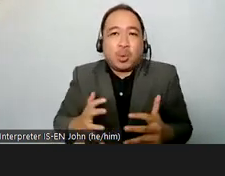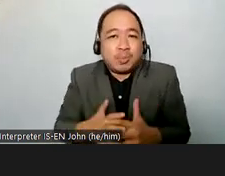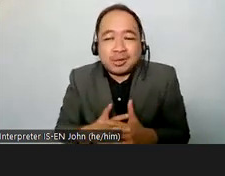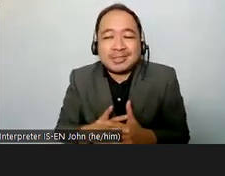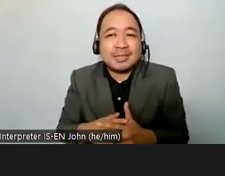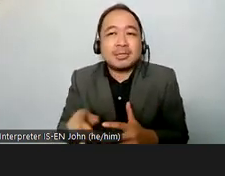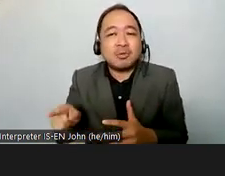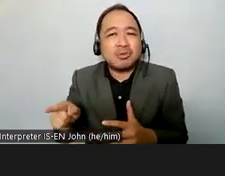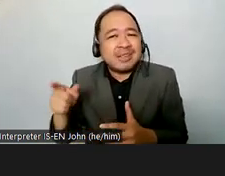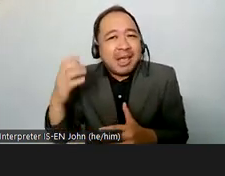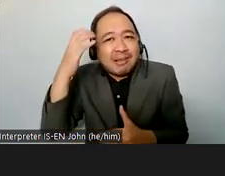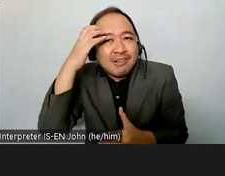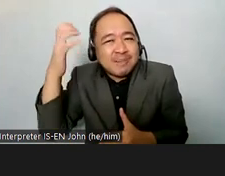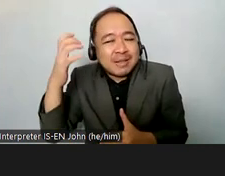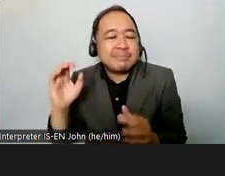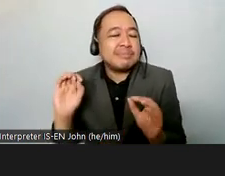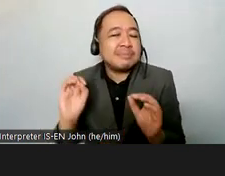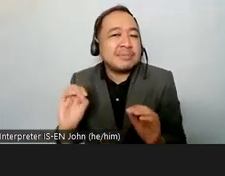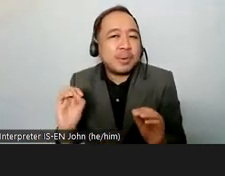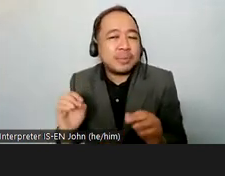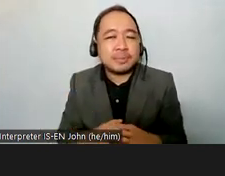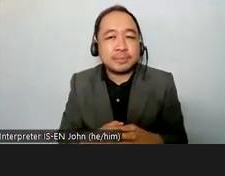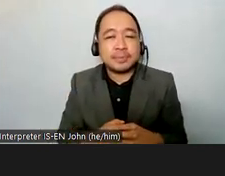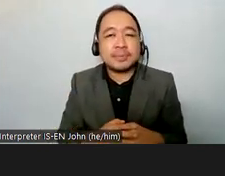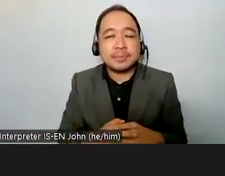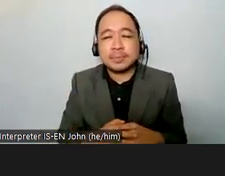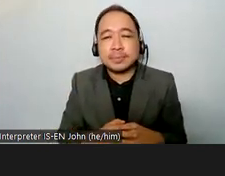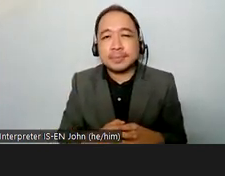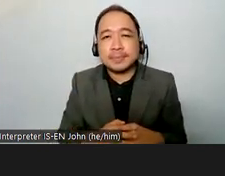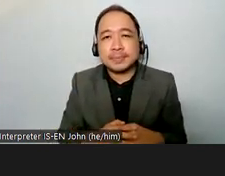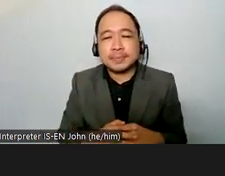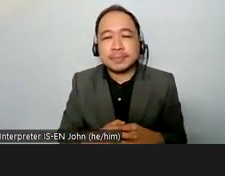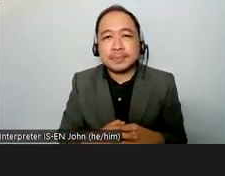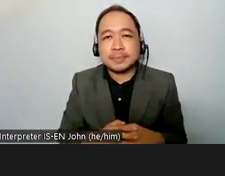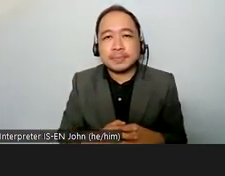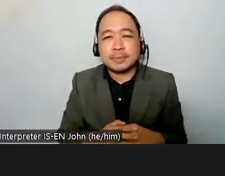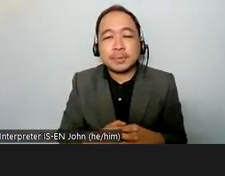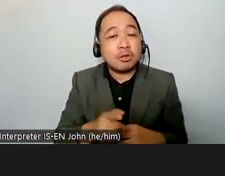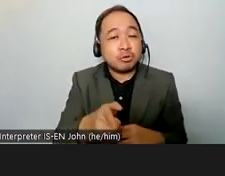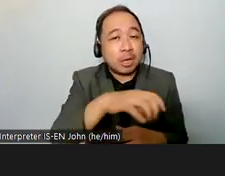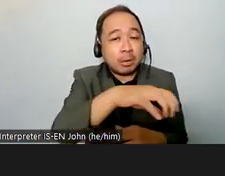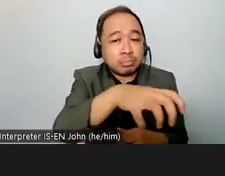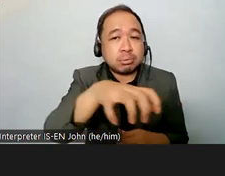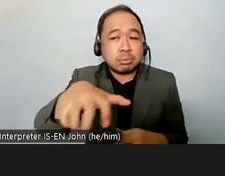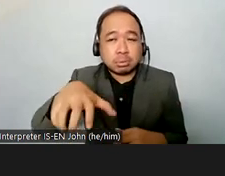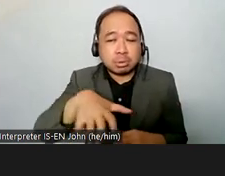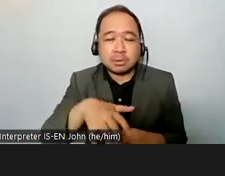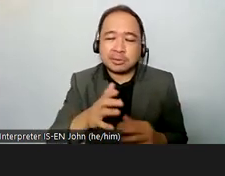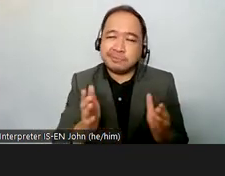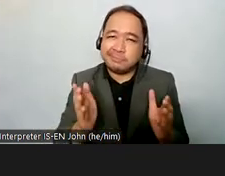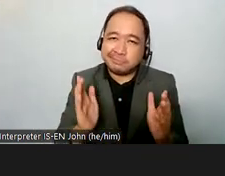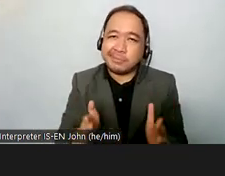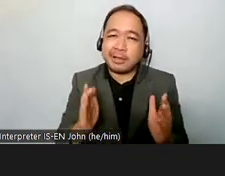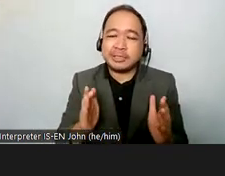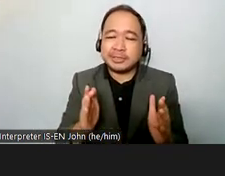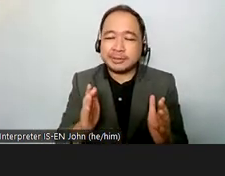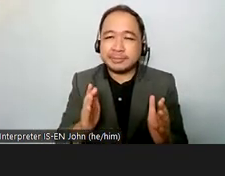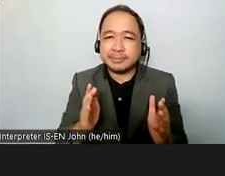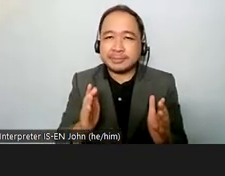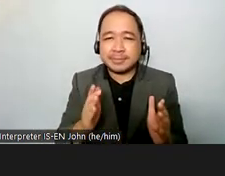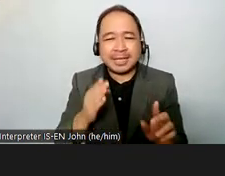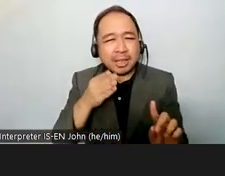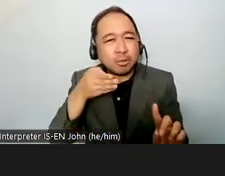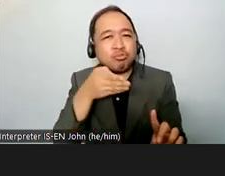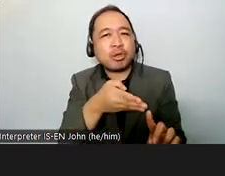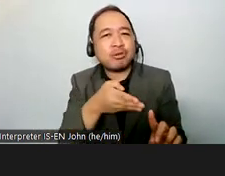other place it is very important to recognize the bad practices which i have already commented